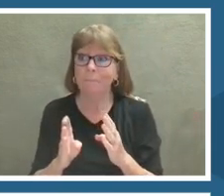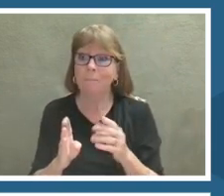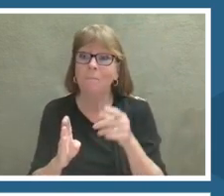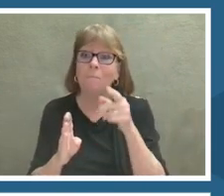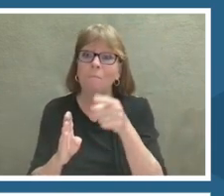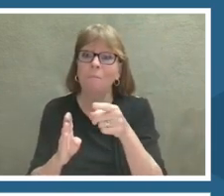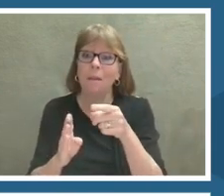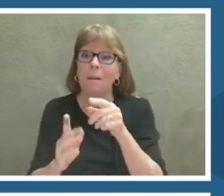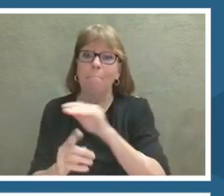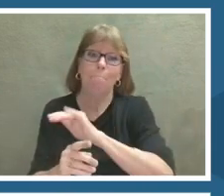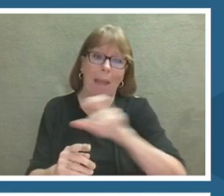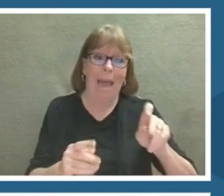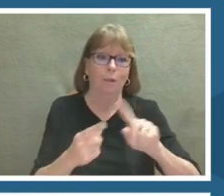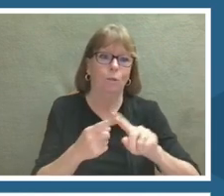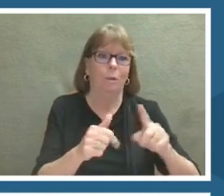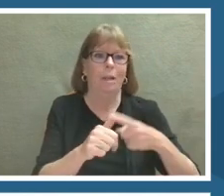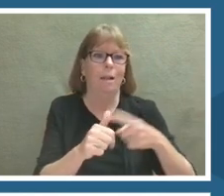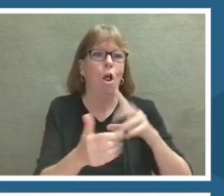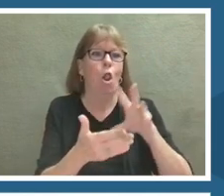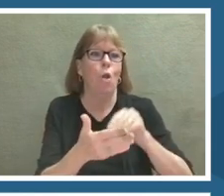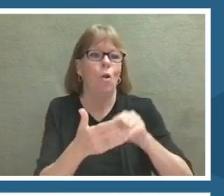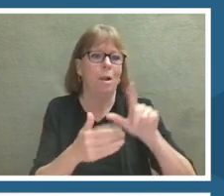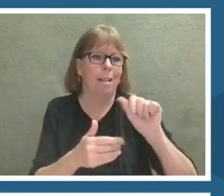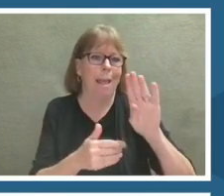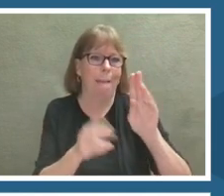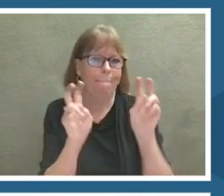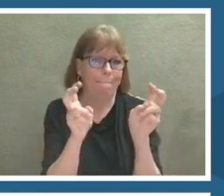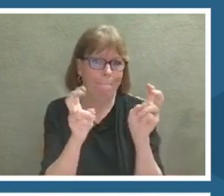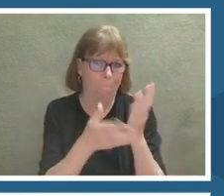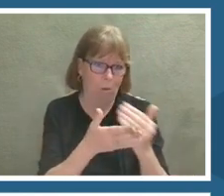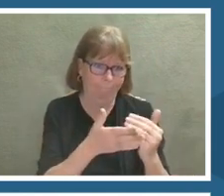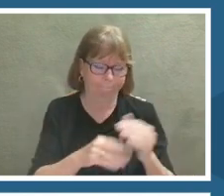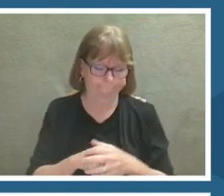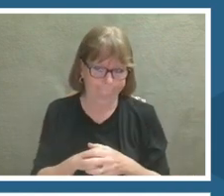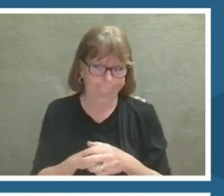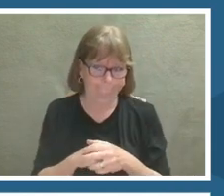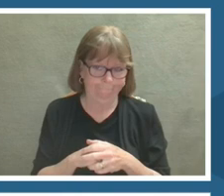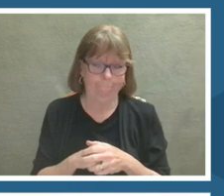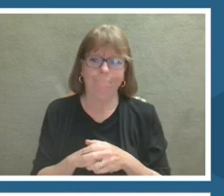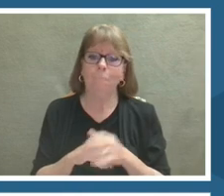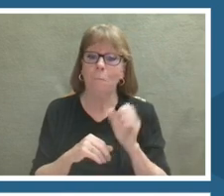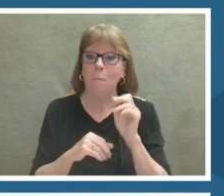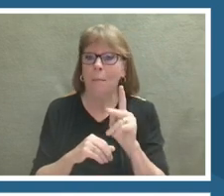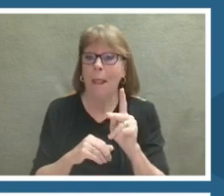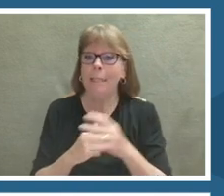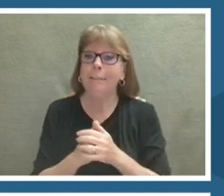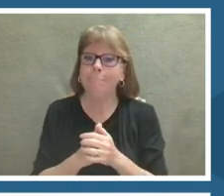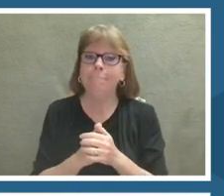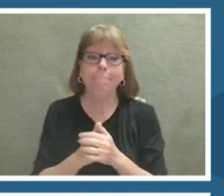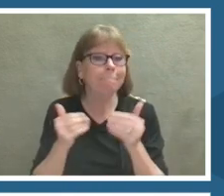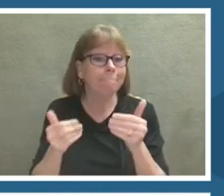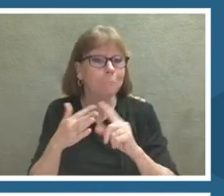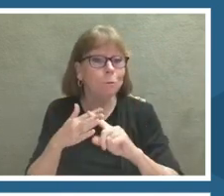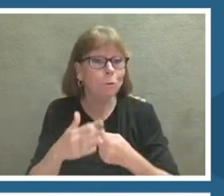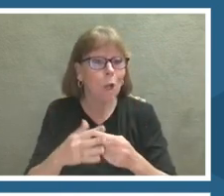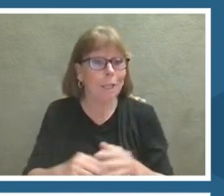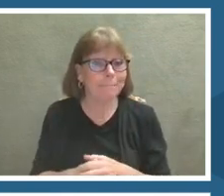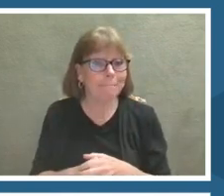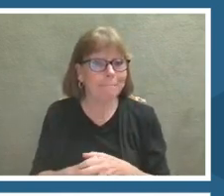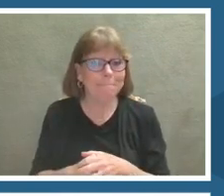lab collection. Were going to go ahead and get started on it.